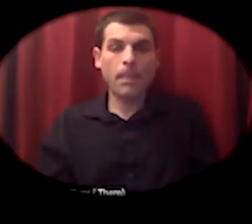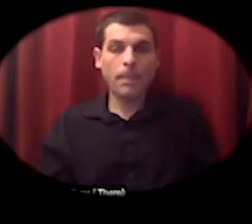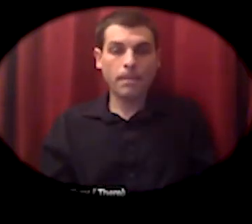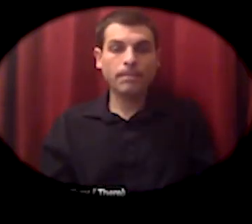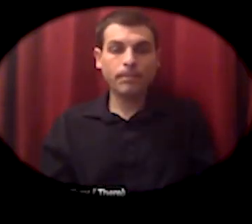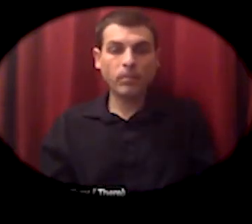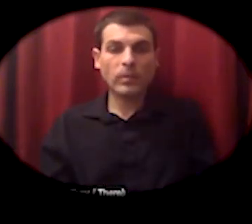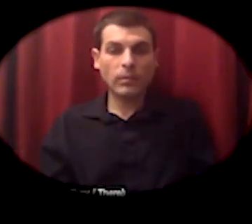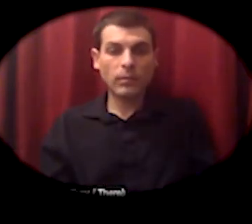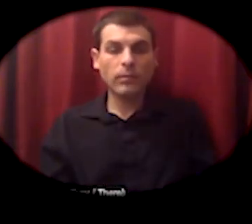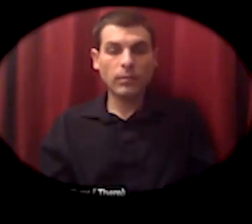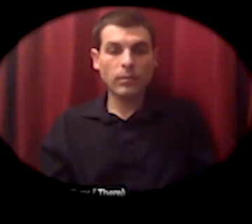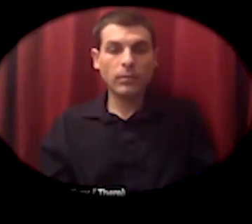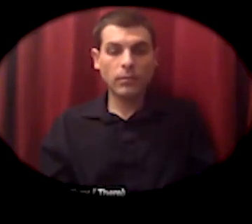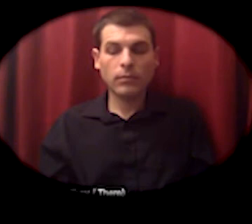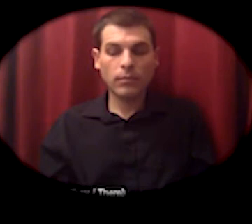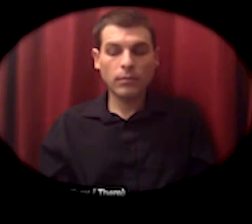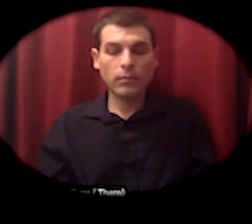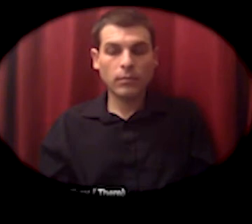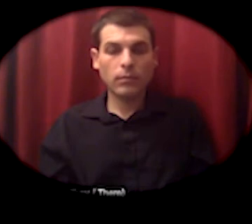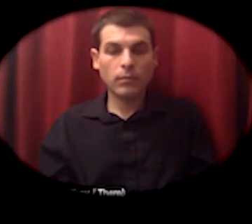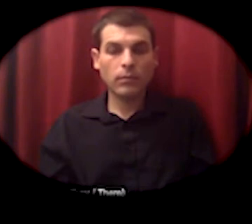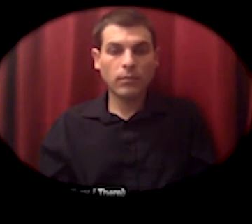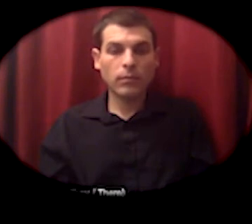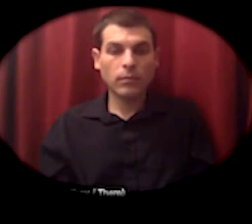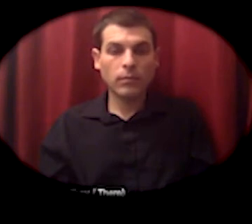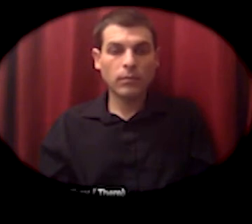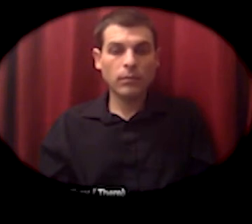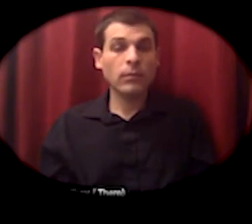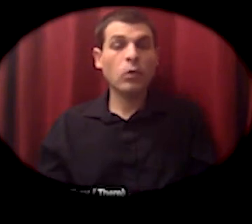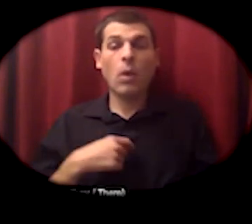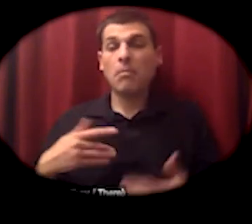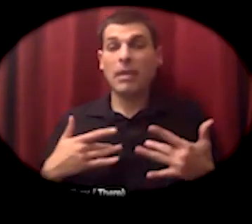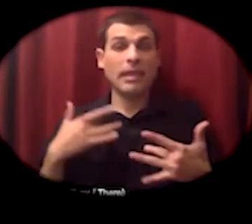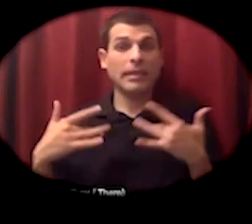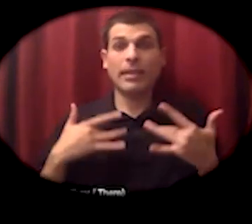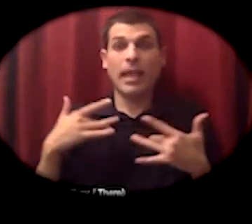doing work in those directions i'm excited for what that will mean here in san luis obispo